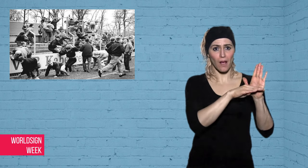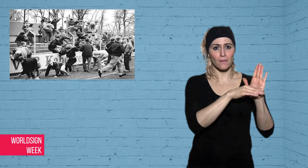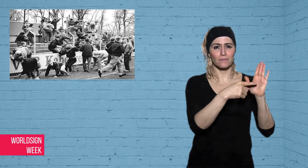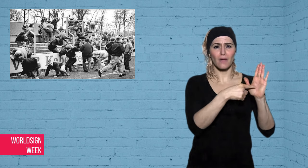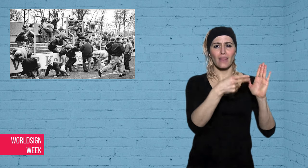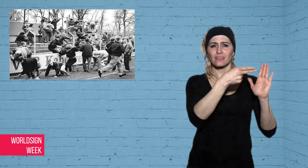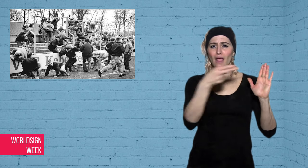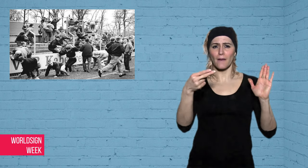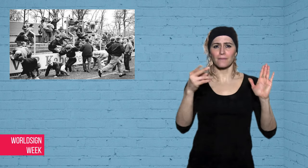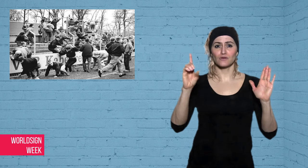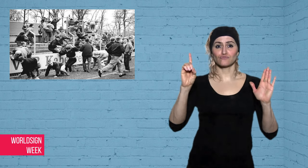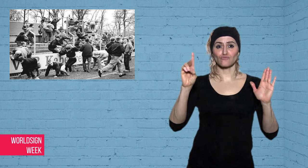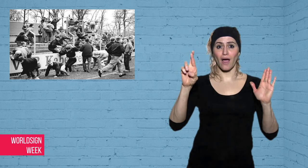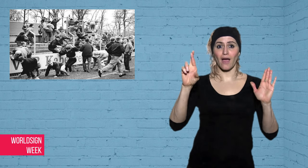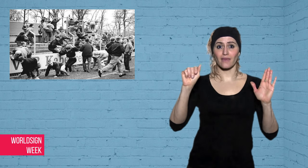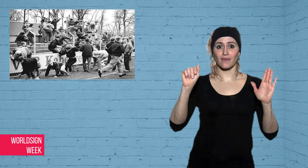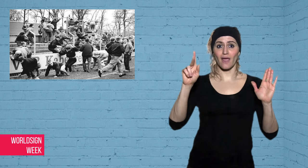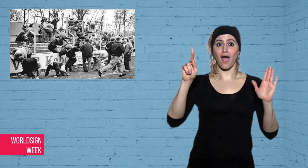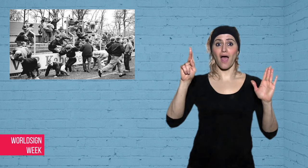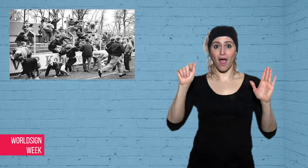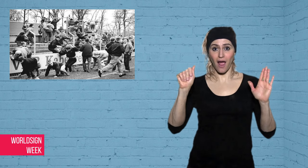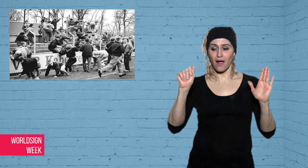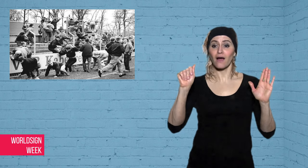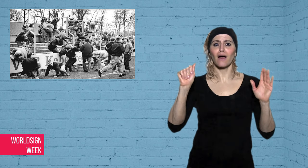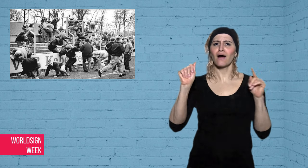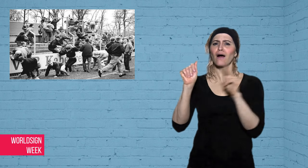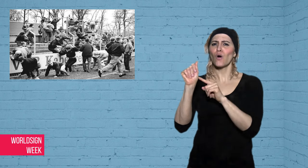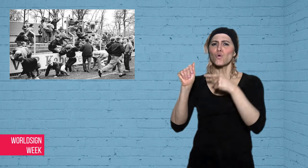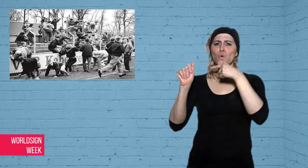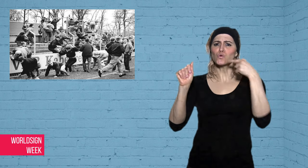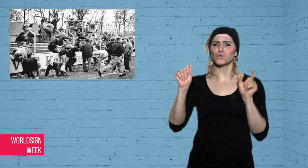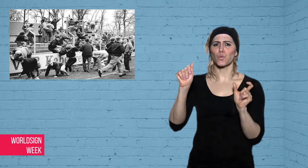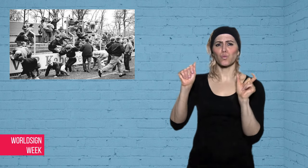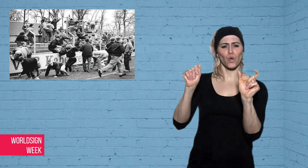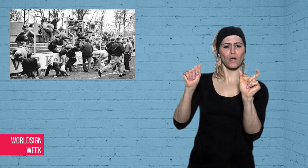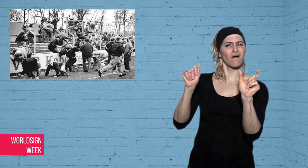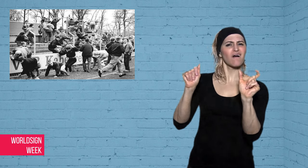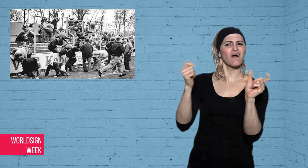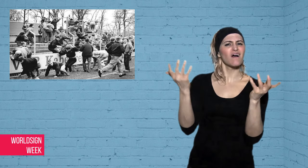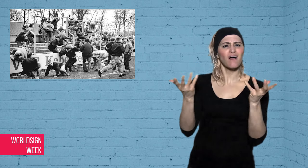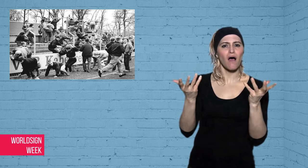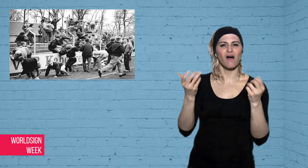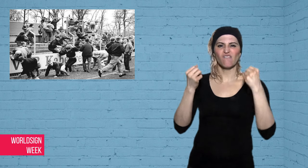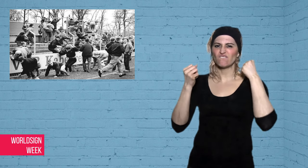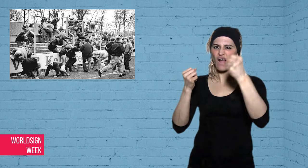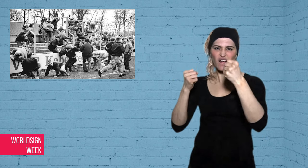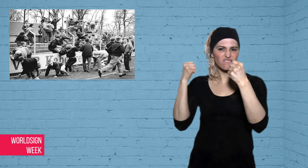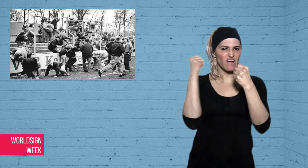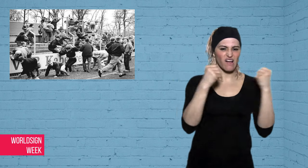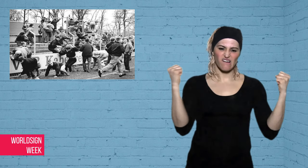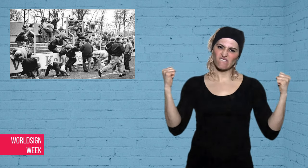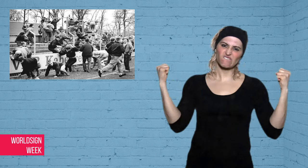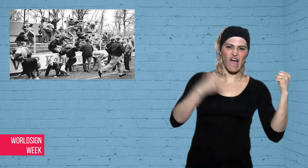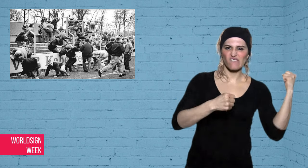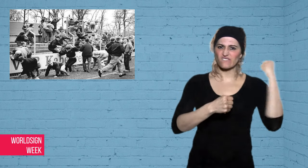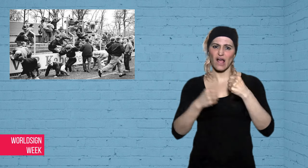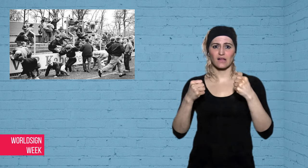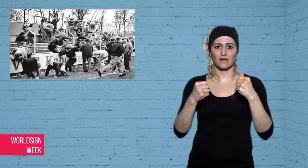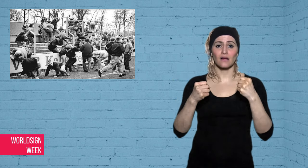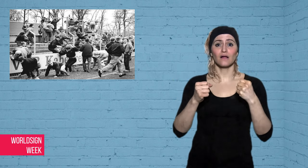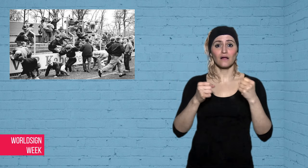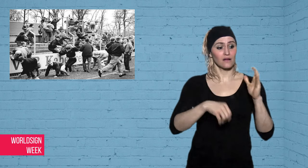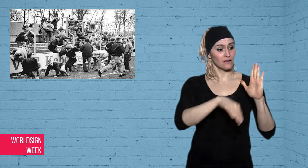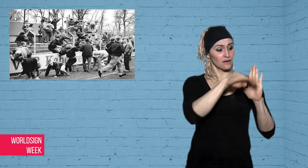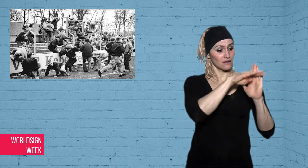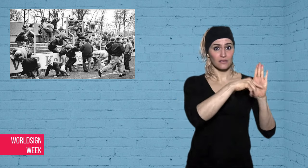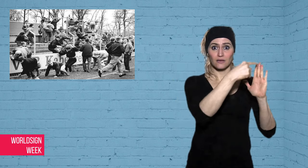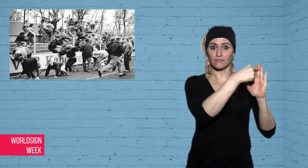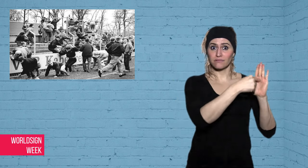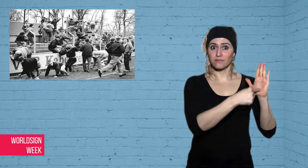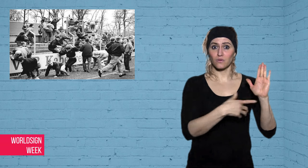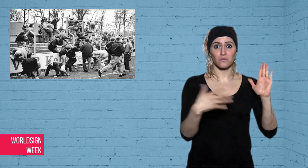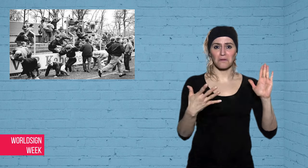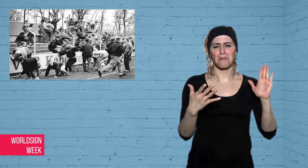“draka”, the russian word for “fight”.